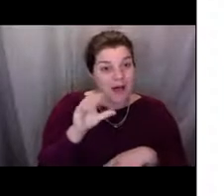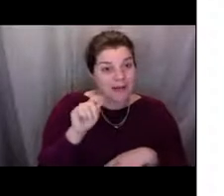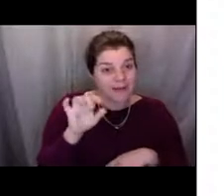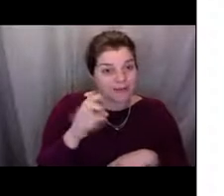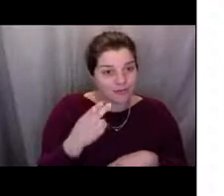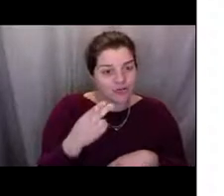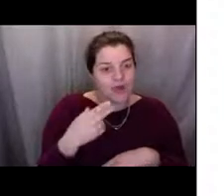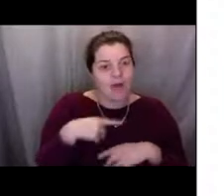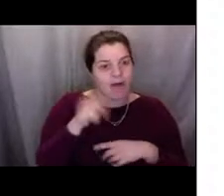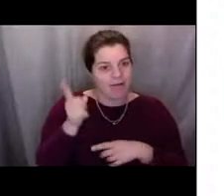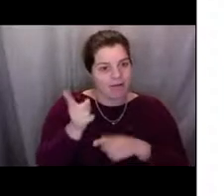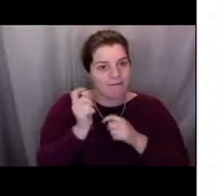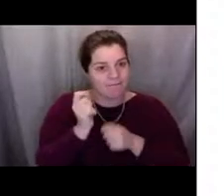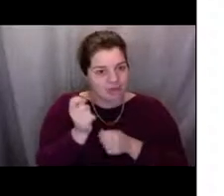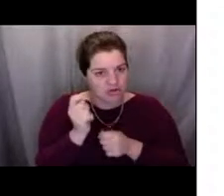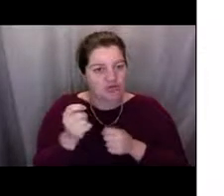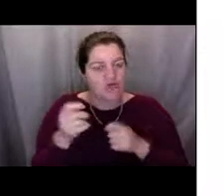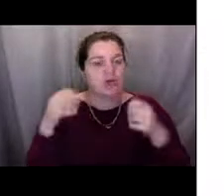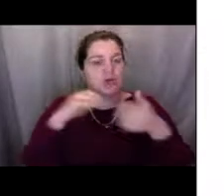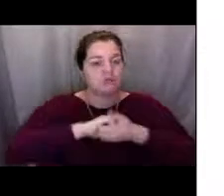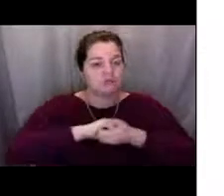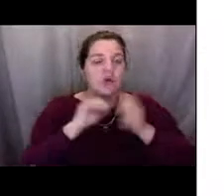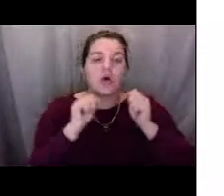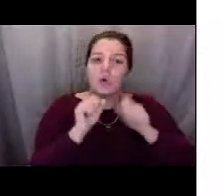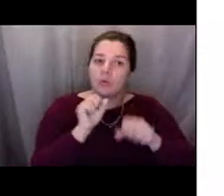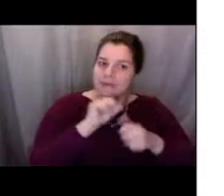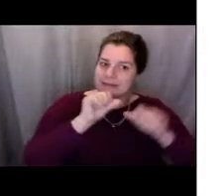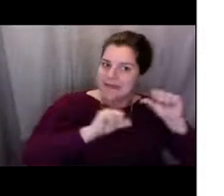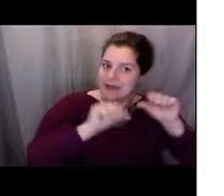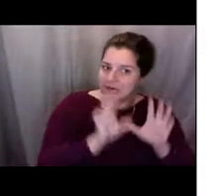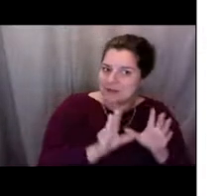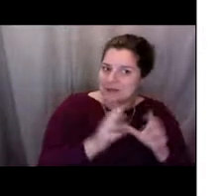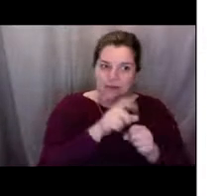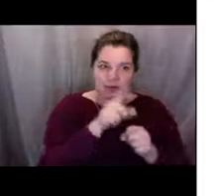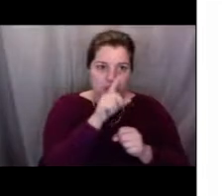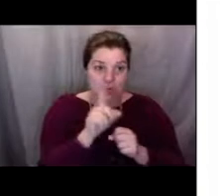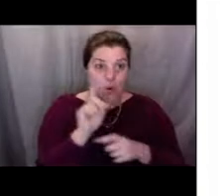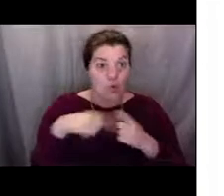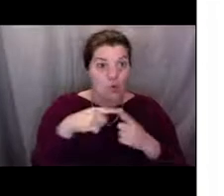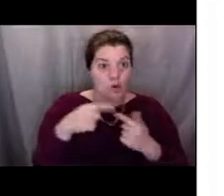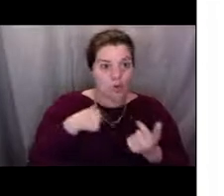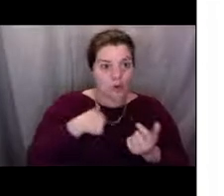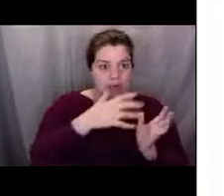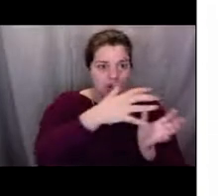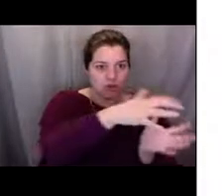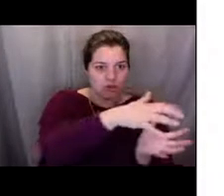the fish that they don't want to catch, and so it's interesting that, you know, as far as law enforcement goes,